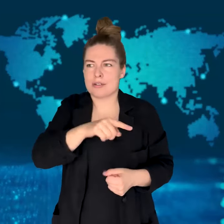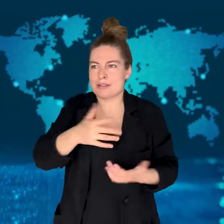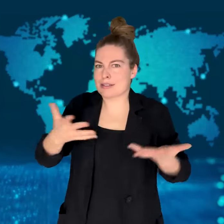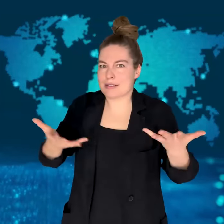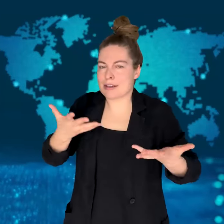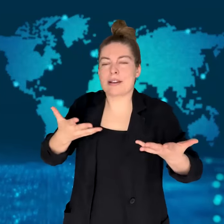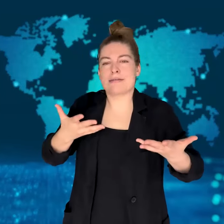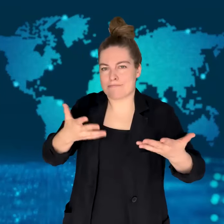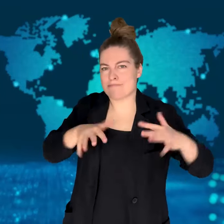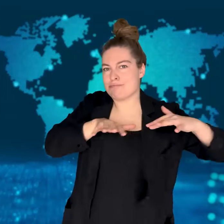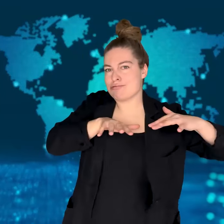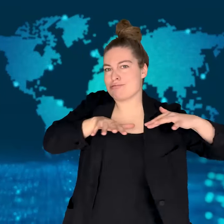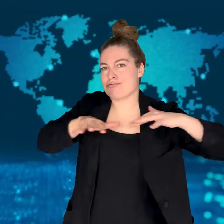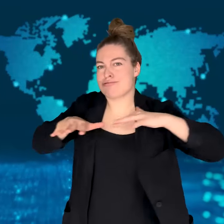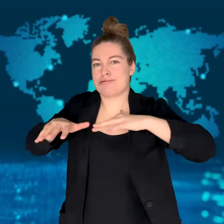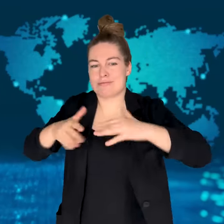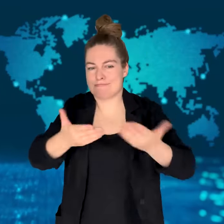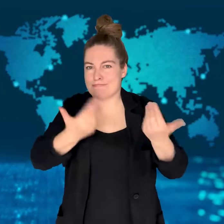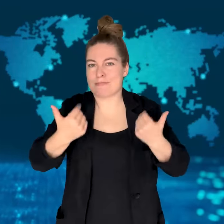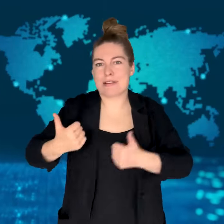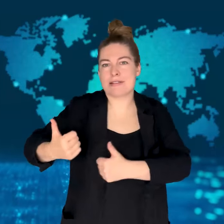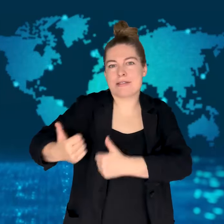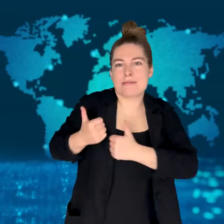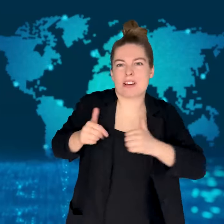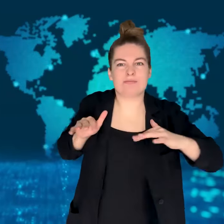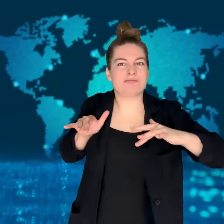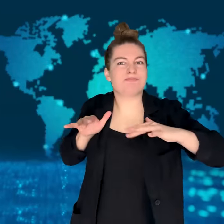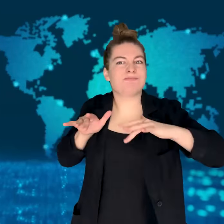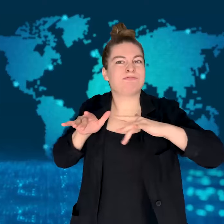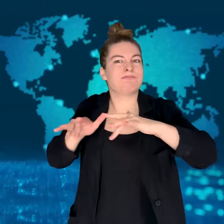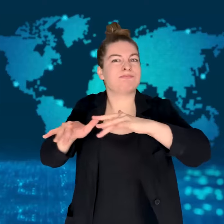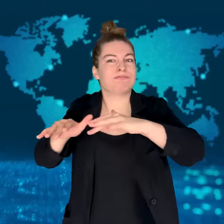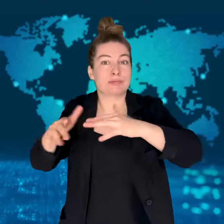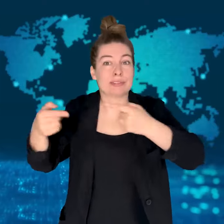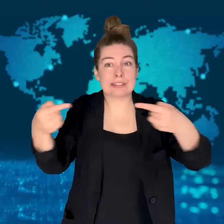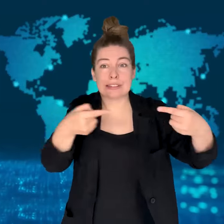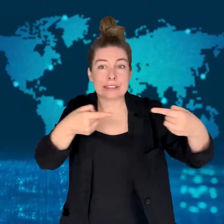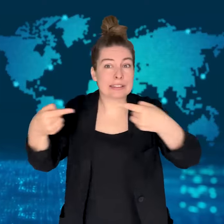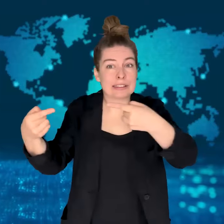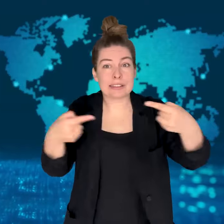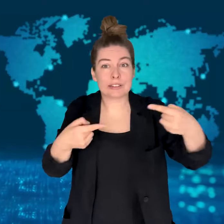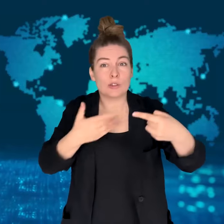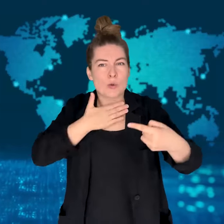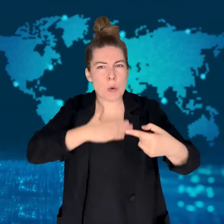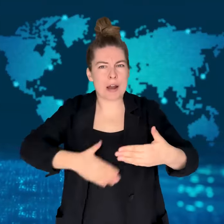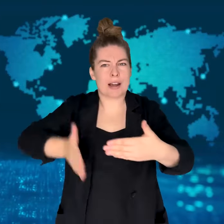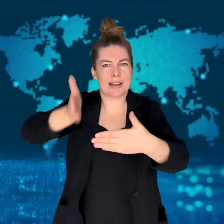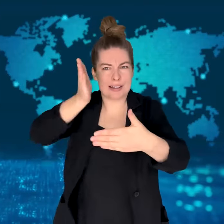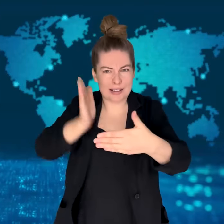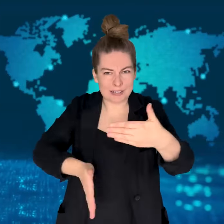Theodore later shot himself rather than surrender.